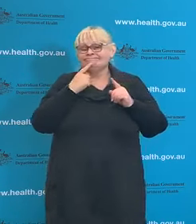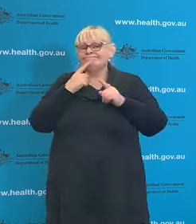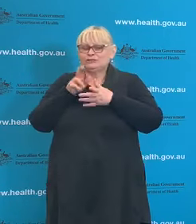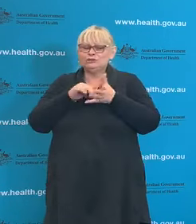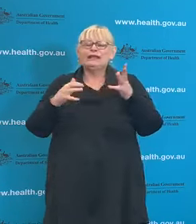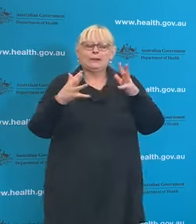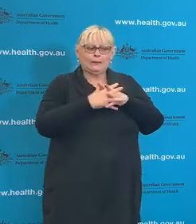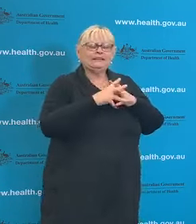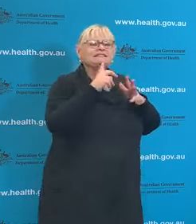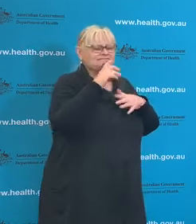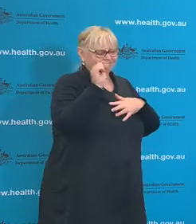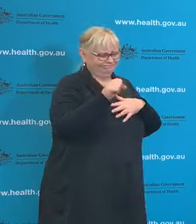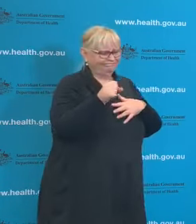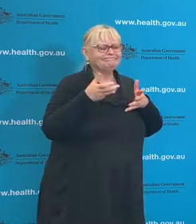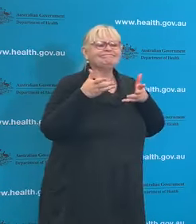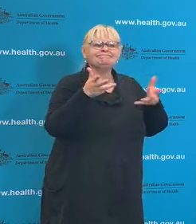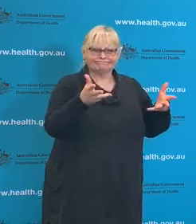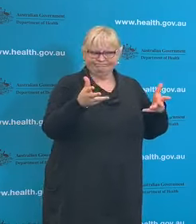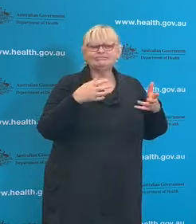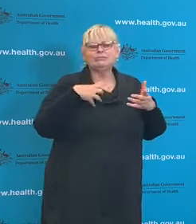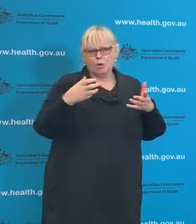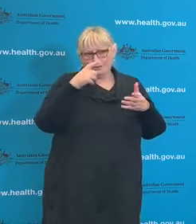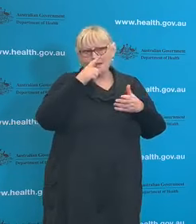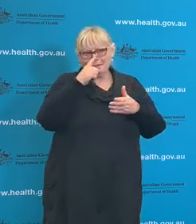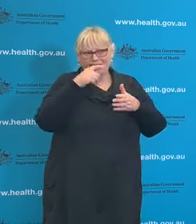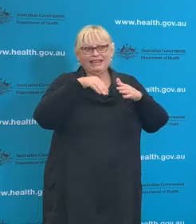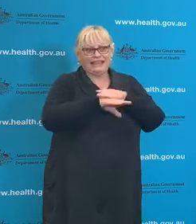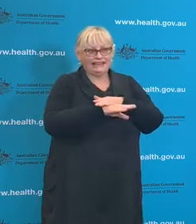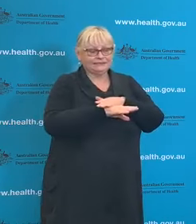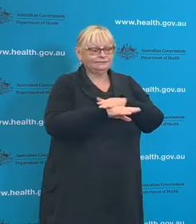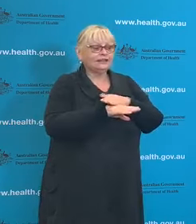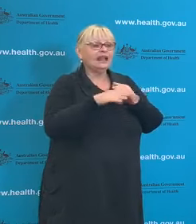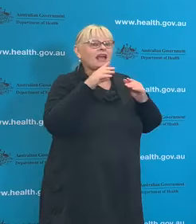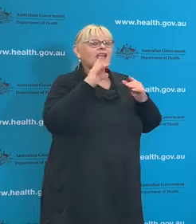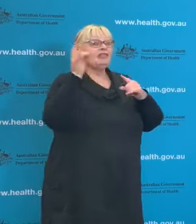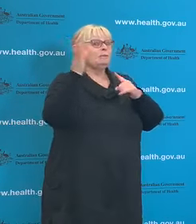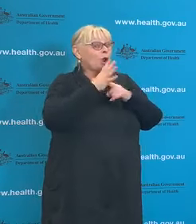into pubs, restaurants and clubs. The greatest priority for everyone is for